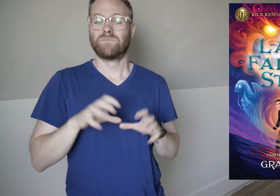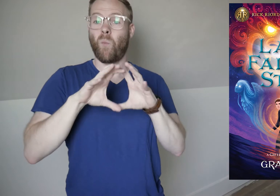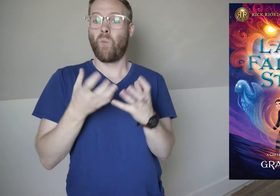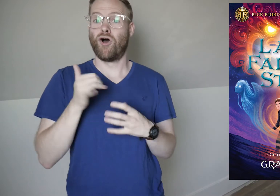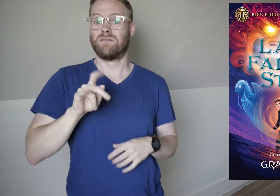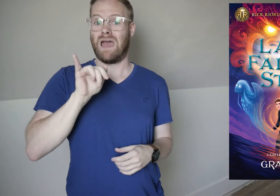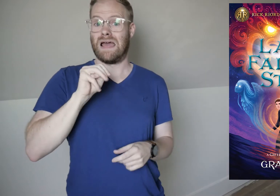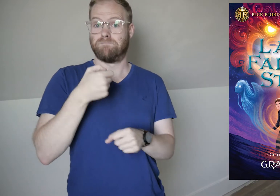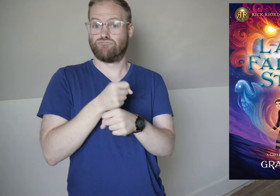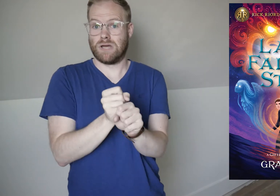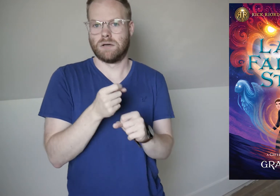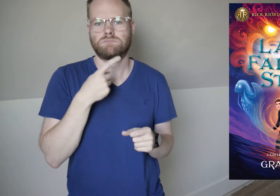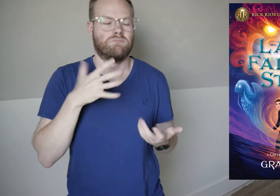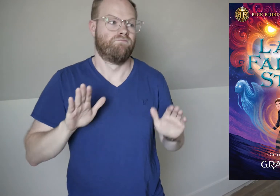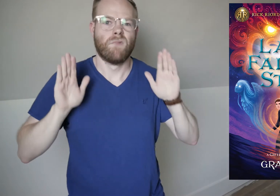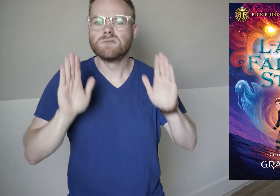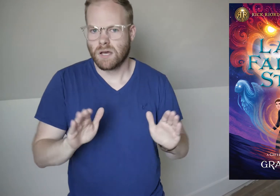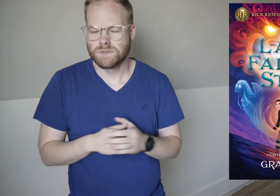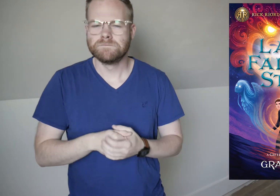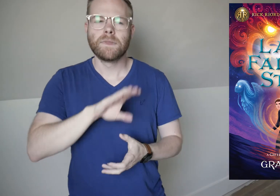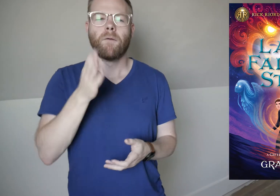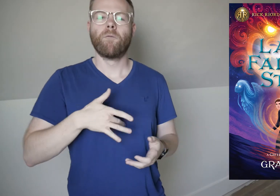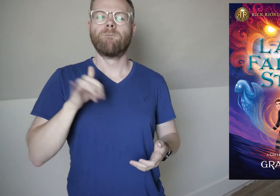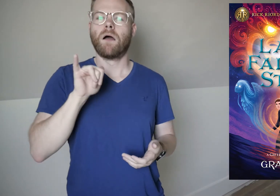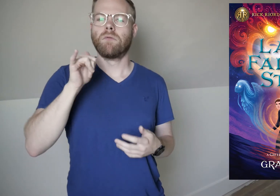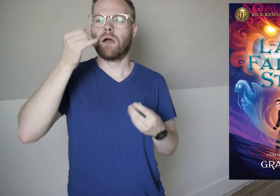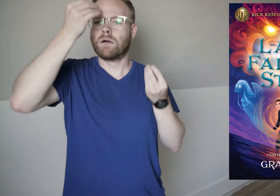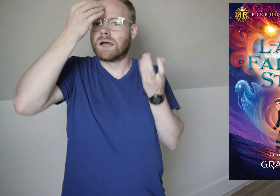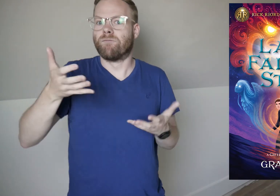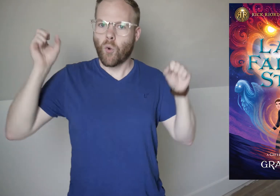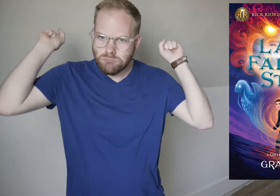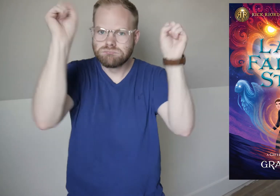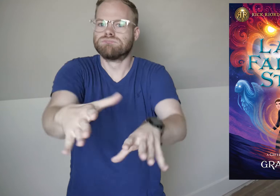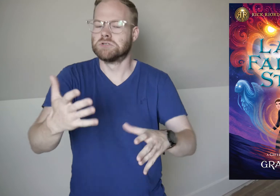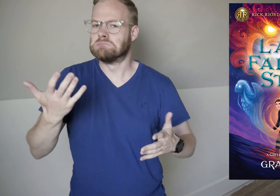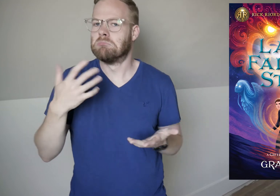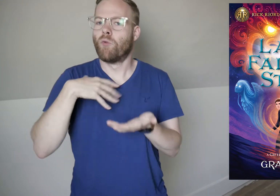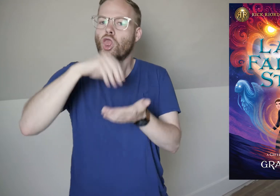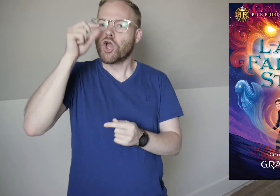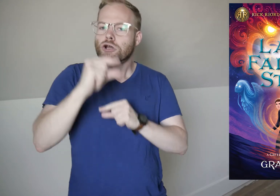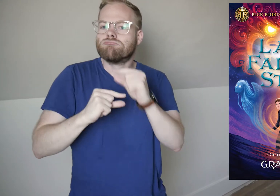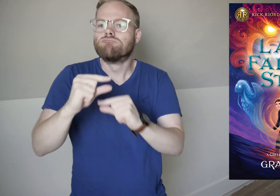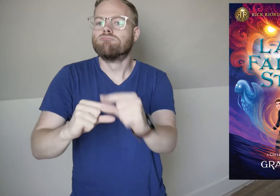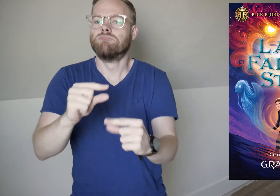The world that Kim created is just fantastic, and it never felt like she was info-dumping on us, we learned bits as we went.